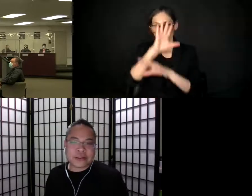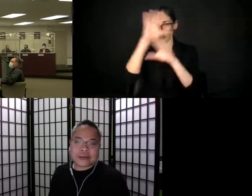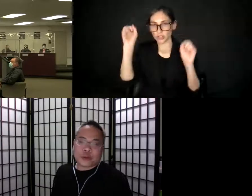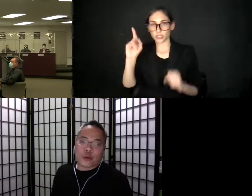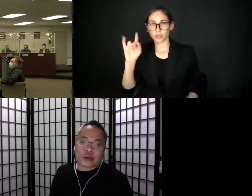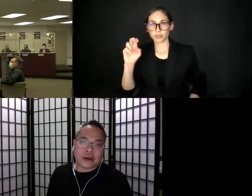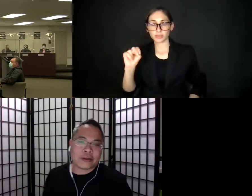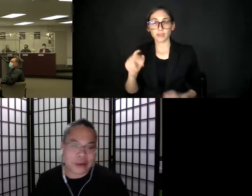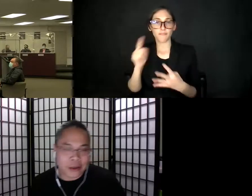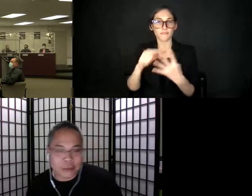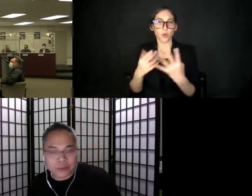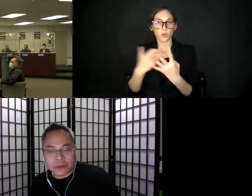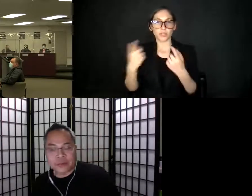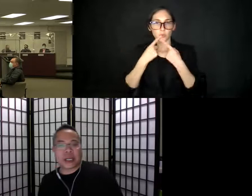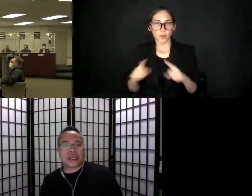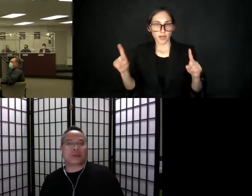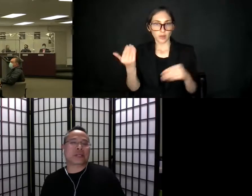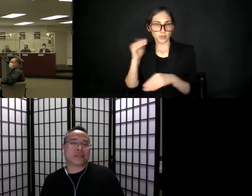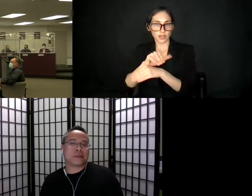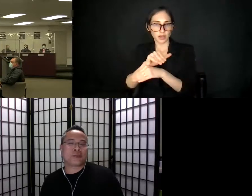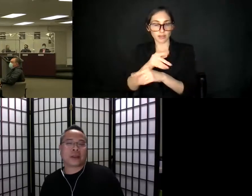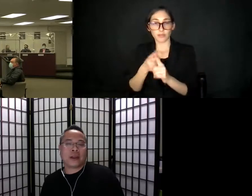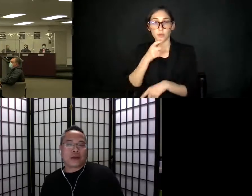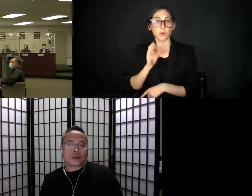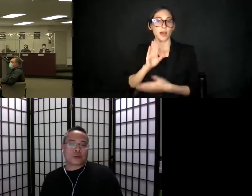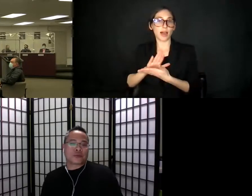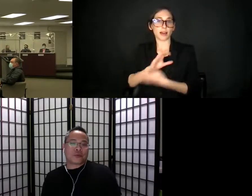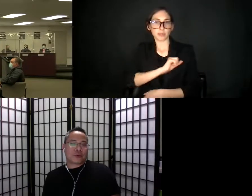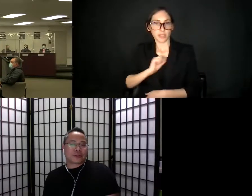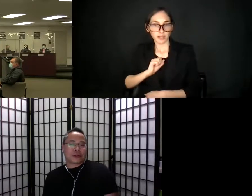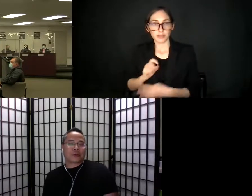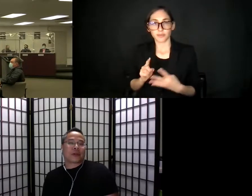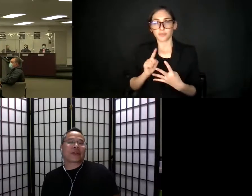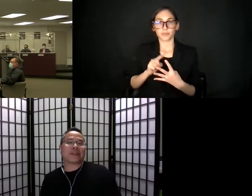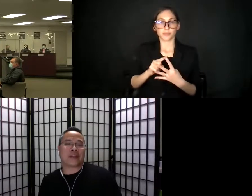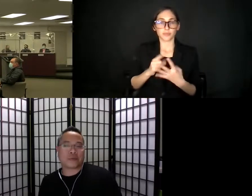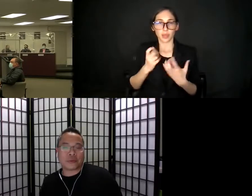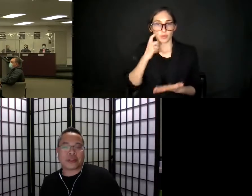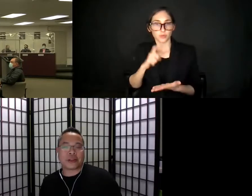report on um, from the Academic Senate. First and foremost, I'd like to recognize the efforts and the